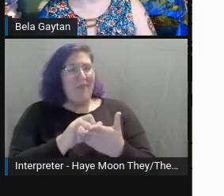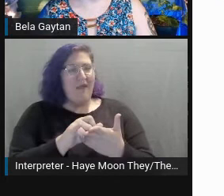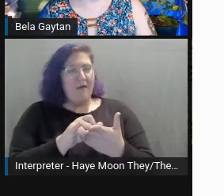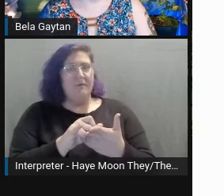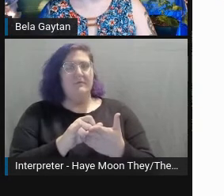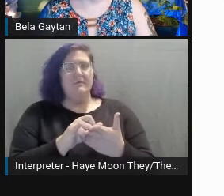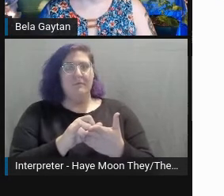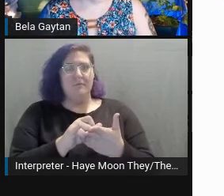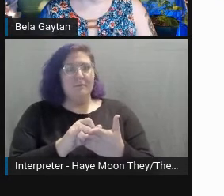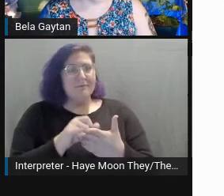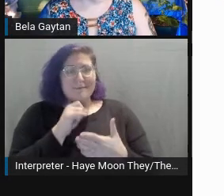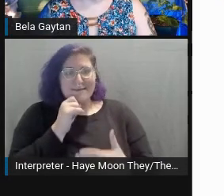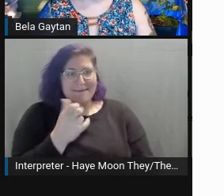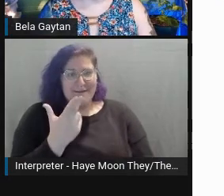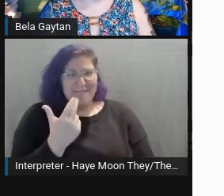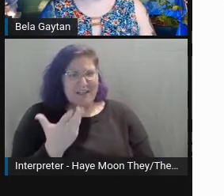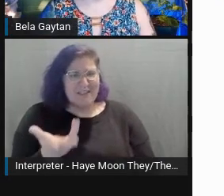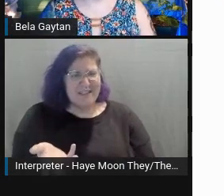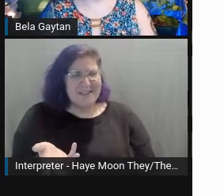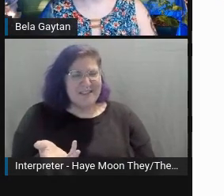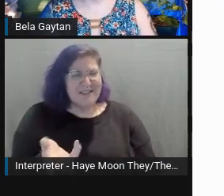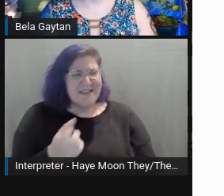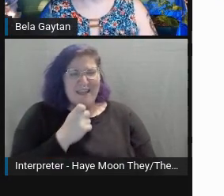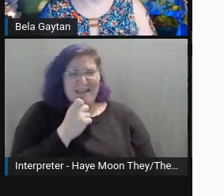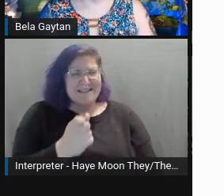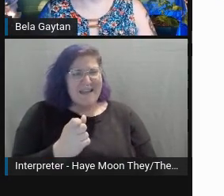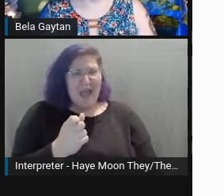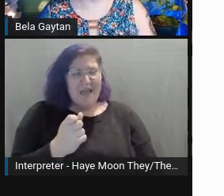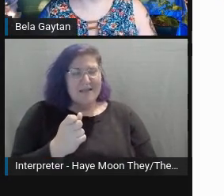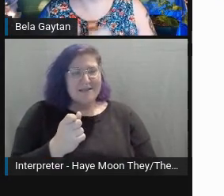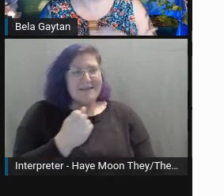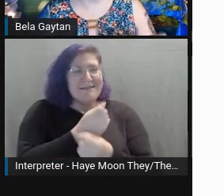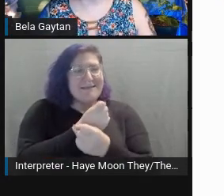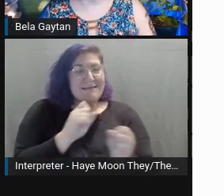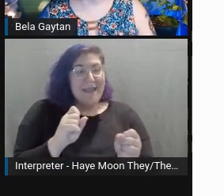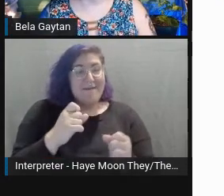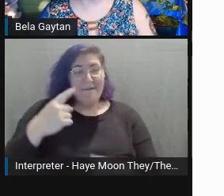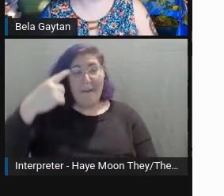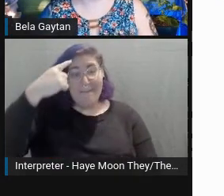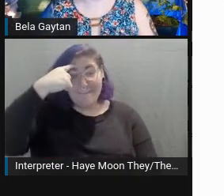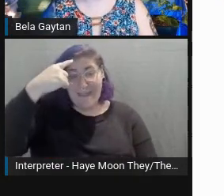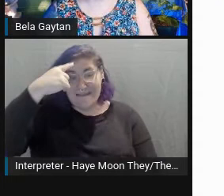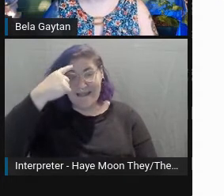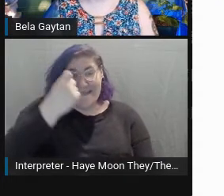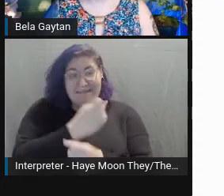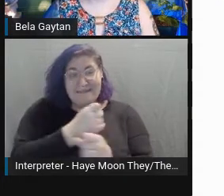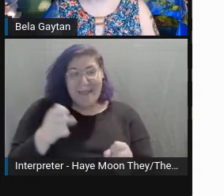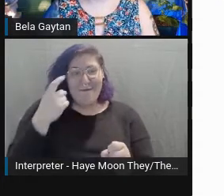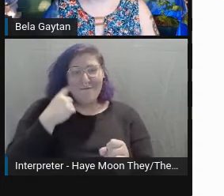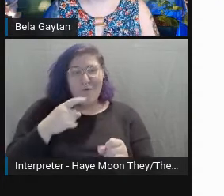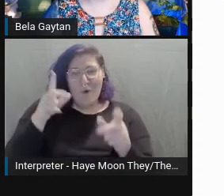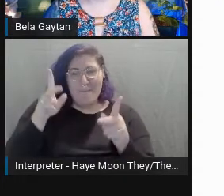It's not funny, and it's not psychologically safe for someone that has gone through that trauma.